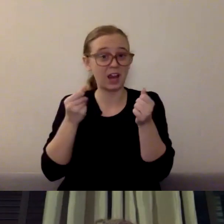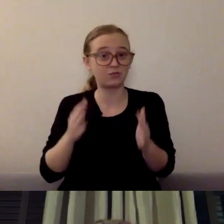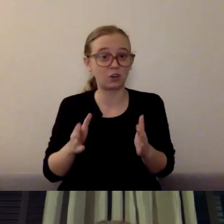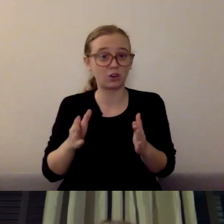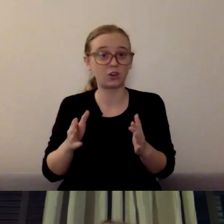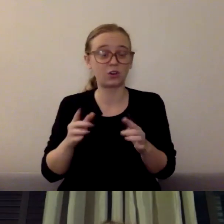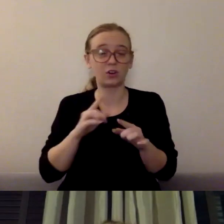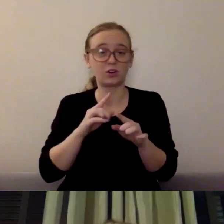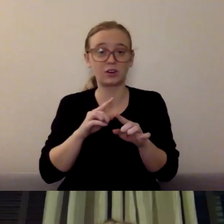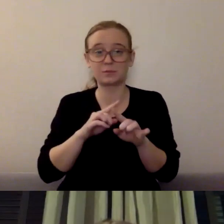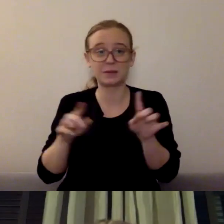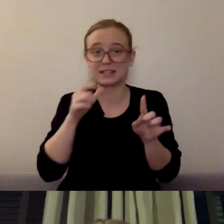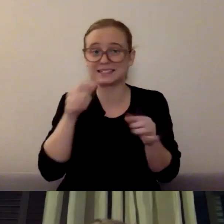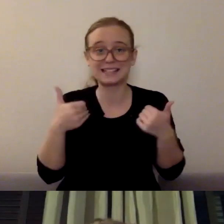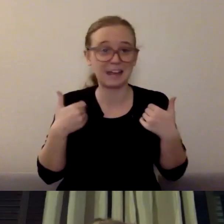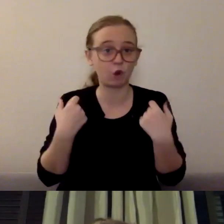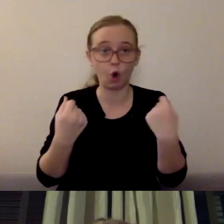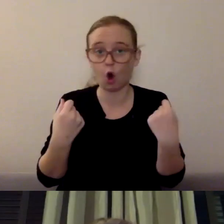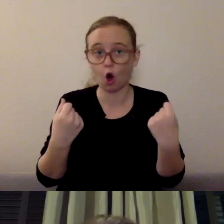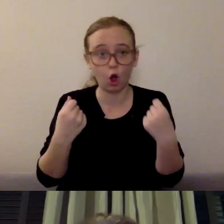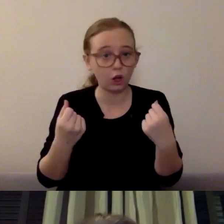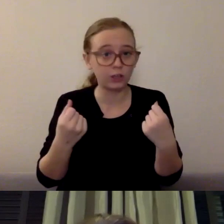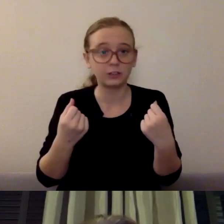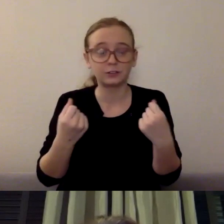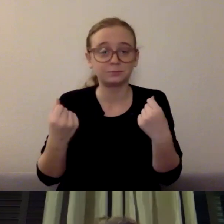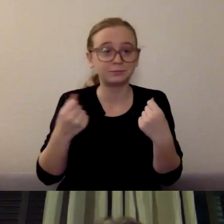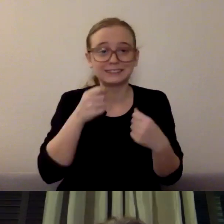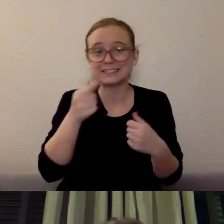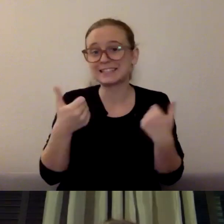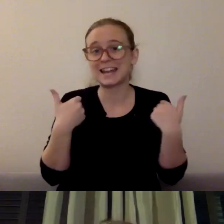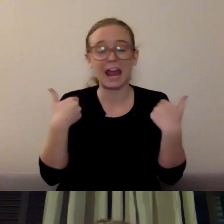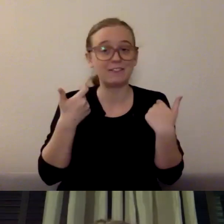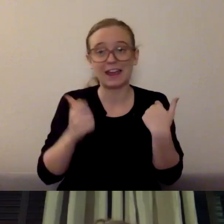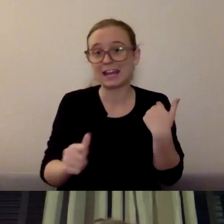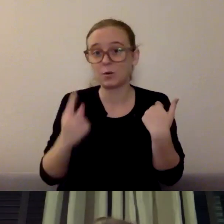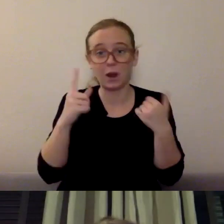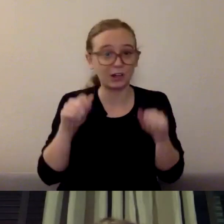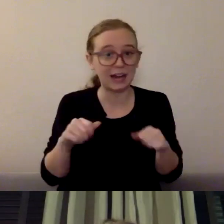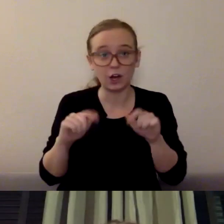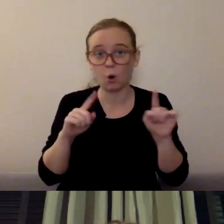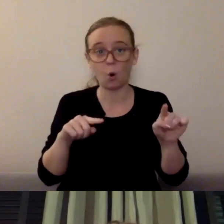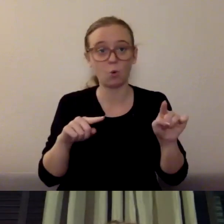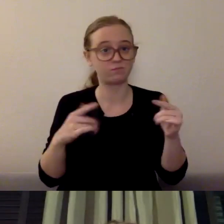and so his experiences obviously really different than our six-year-old. My spouse has a new job in the midst of this pandemic.